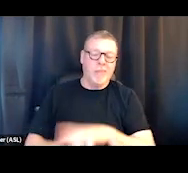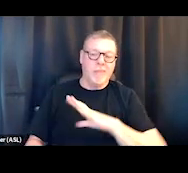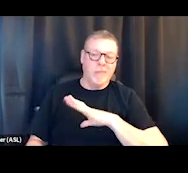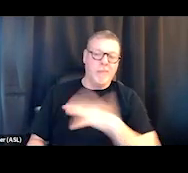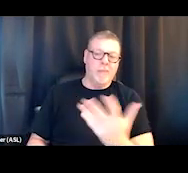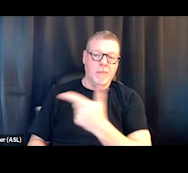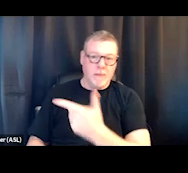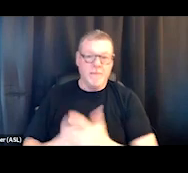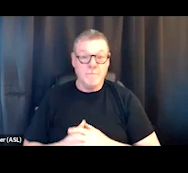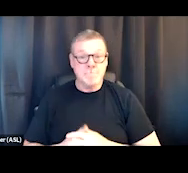Next.